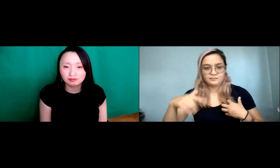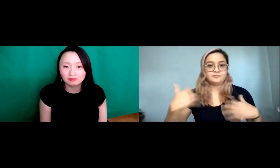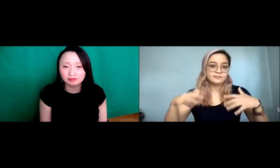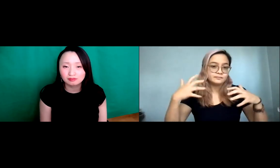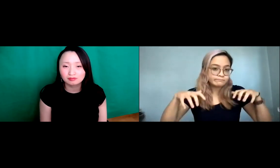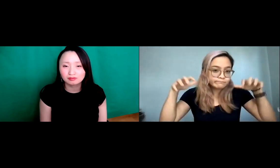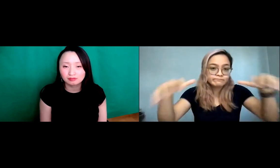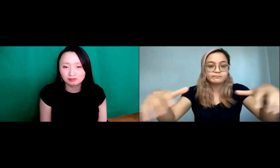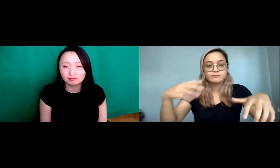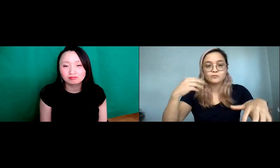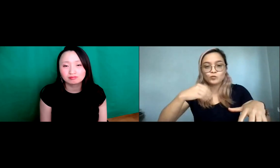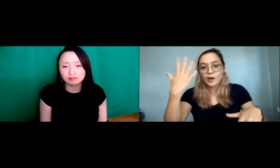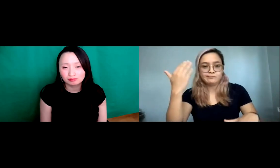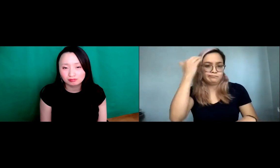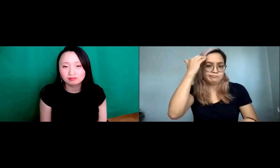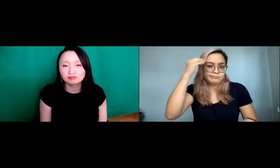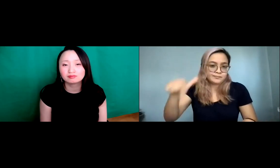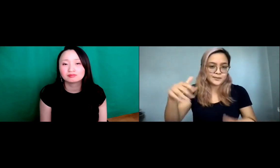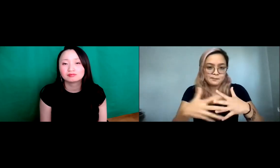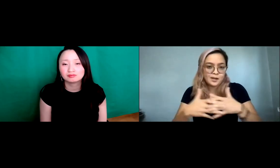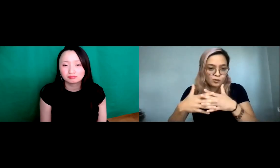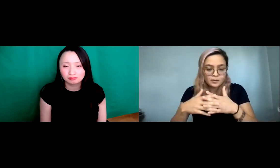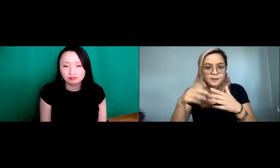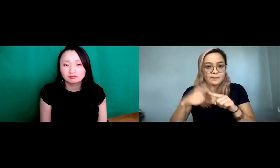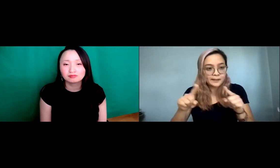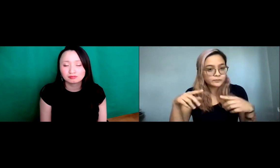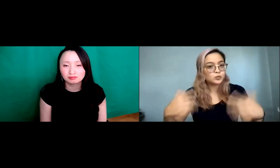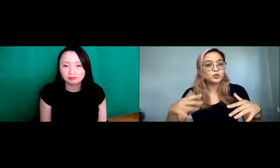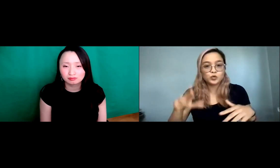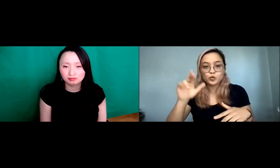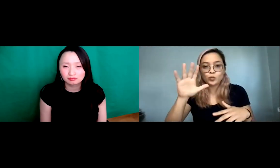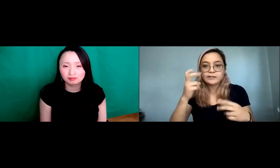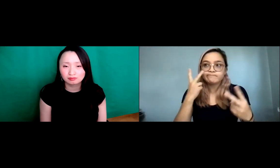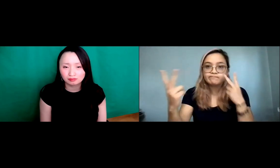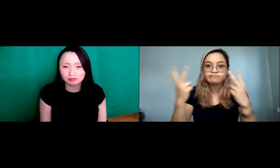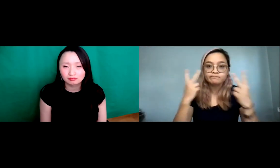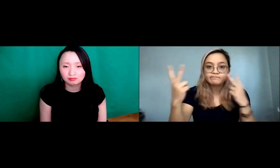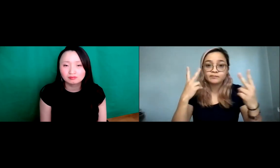it does. There is some aggravation in terms of, you know, knowing that, you know, America,